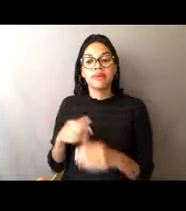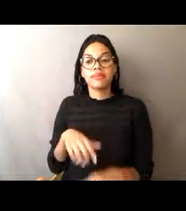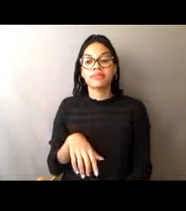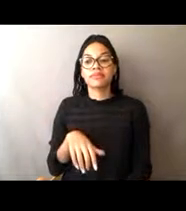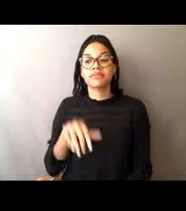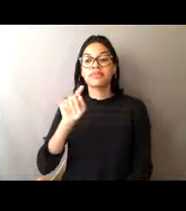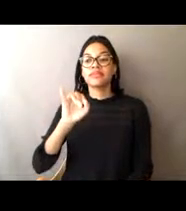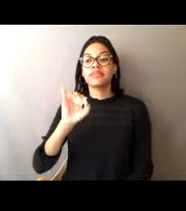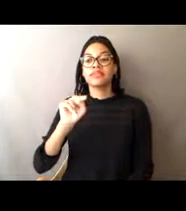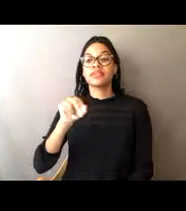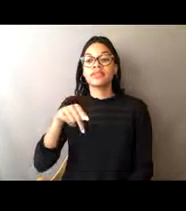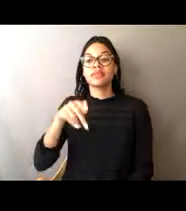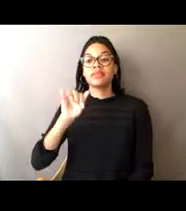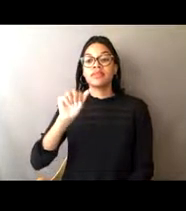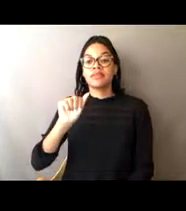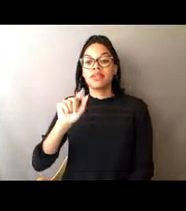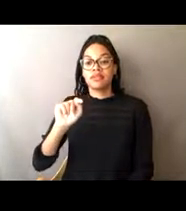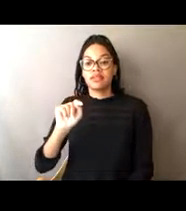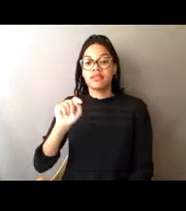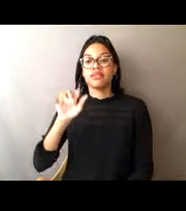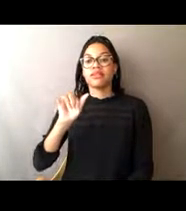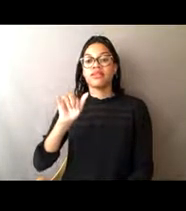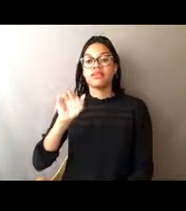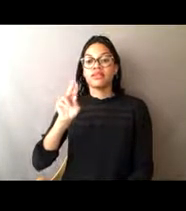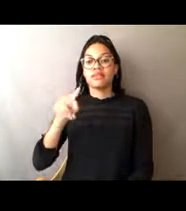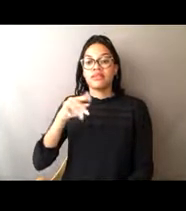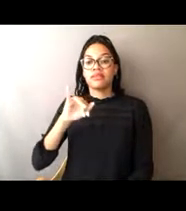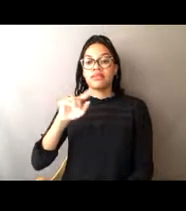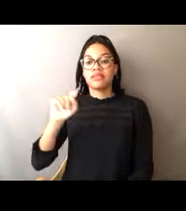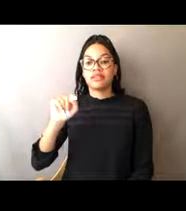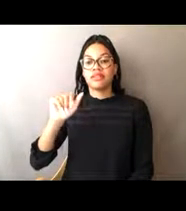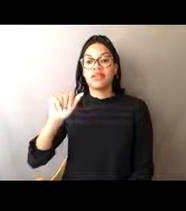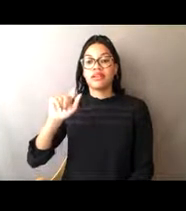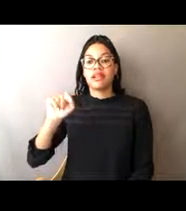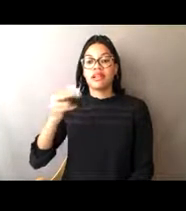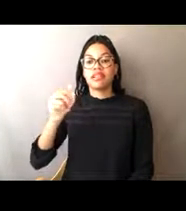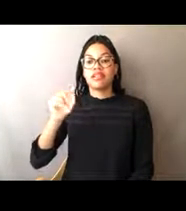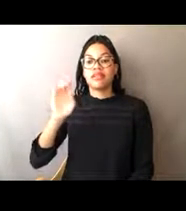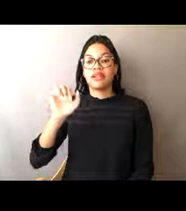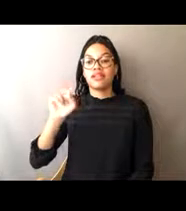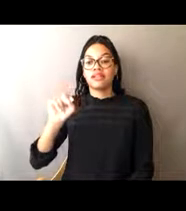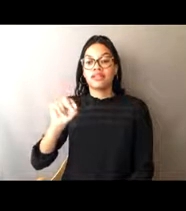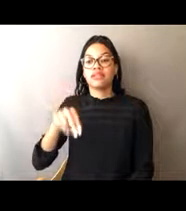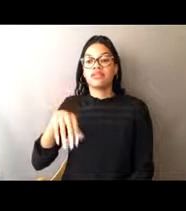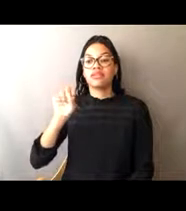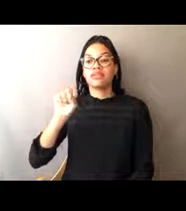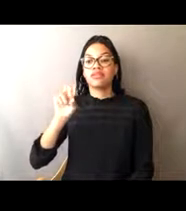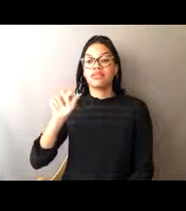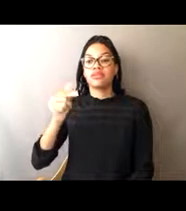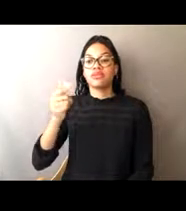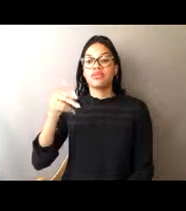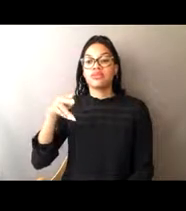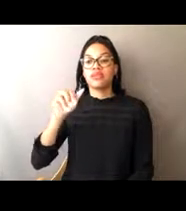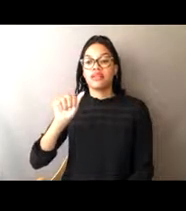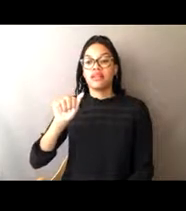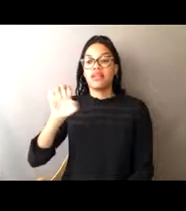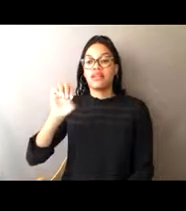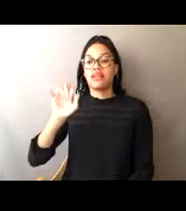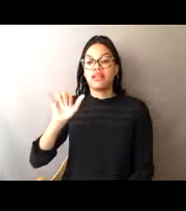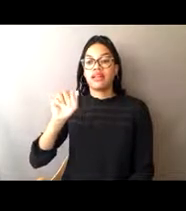Sugpiaq, Eyak, Tlingit, Haida, and Tsimshian. We are honored to acknowledge that Anchorage, Alaska, where Alex and Wynn are presenting from